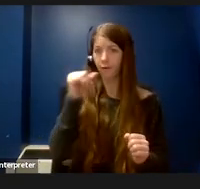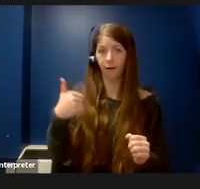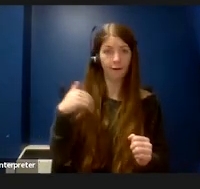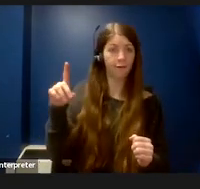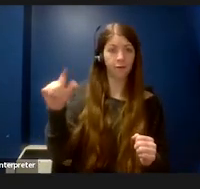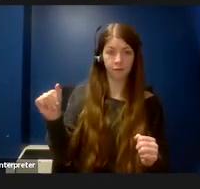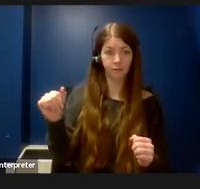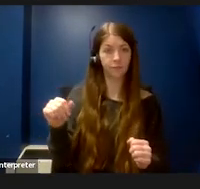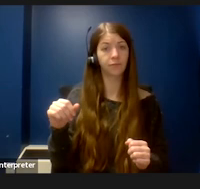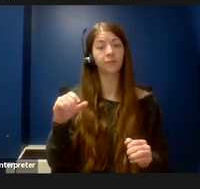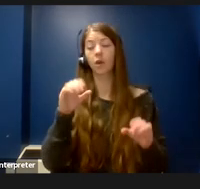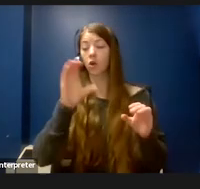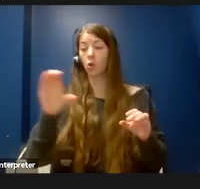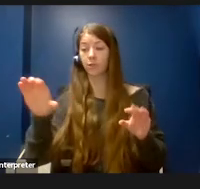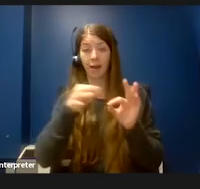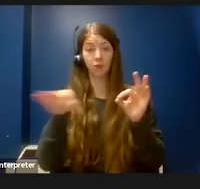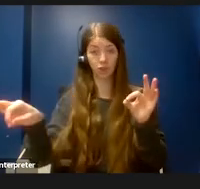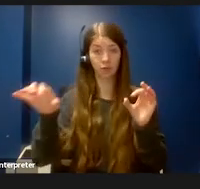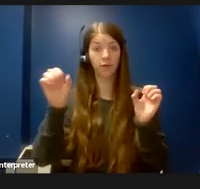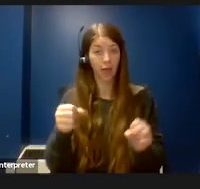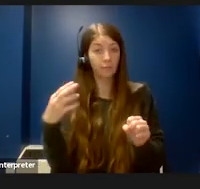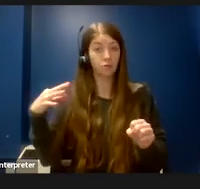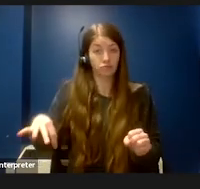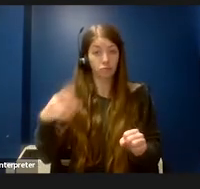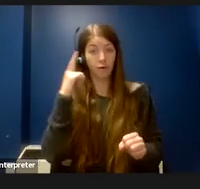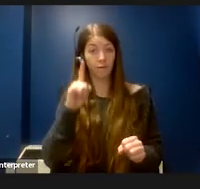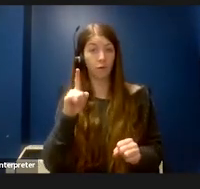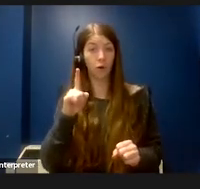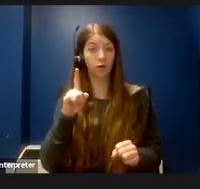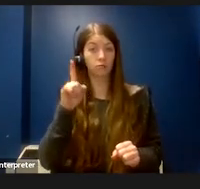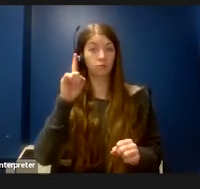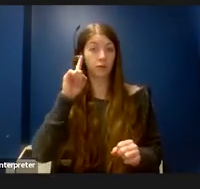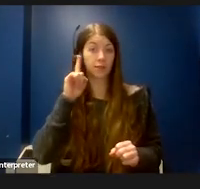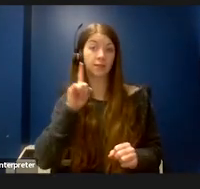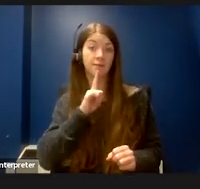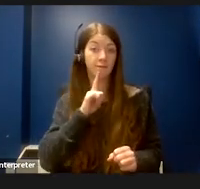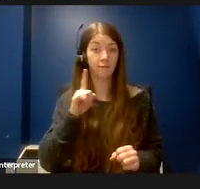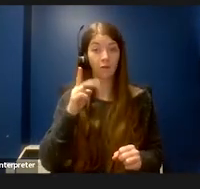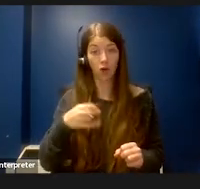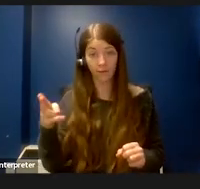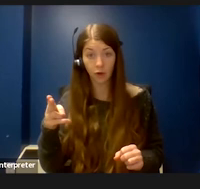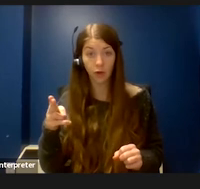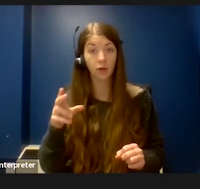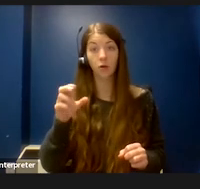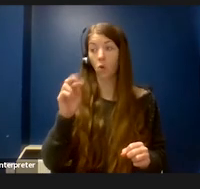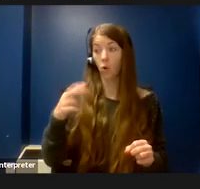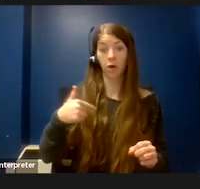disability or I oftentimes benefit from closed captions when I’m watching videos on my phone